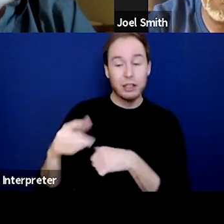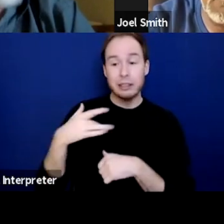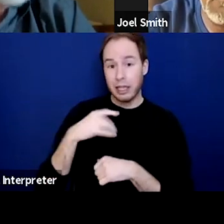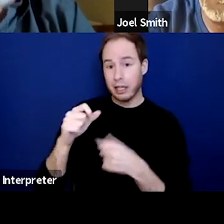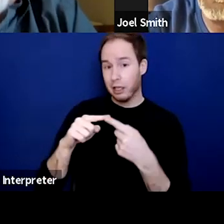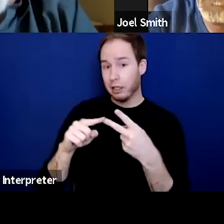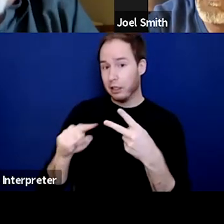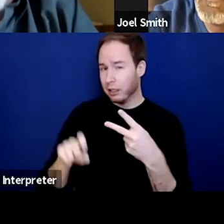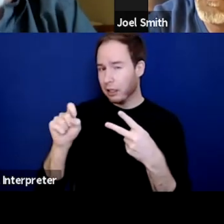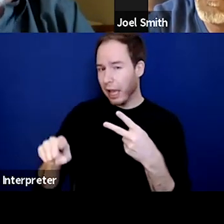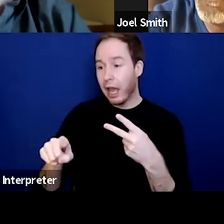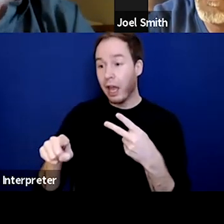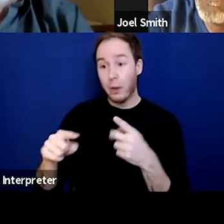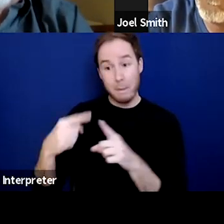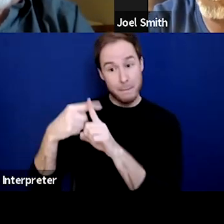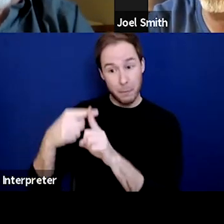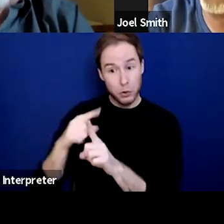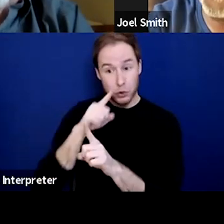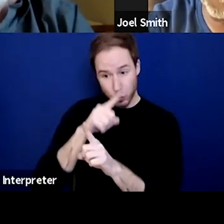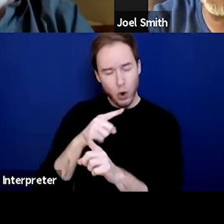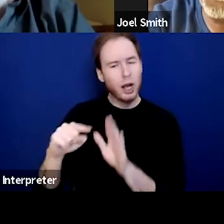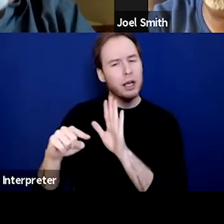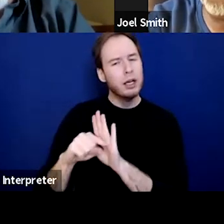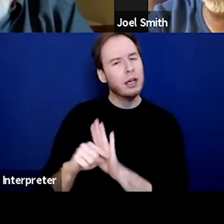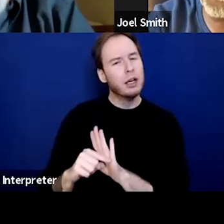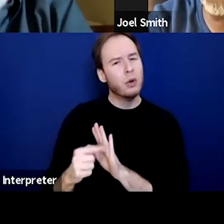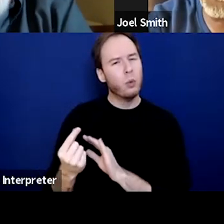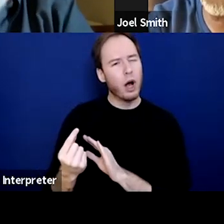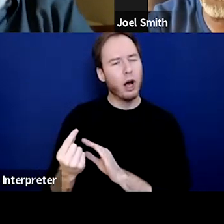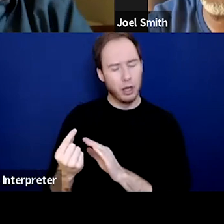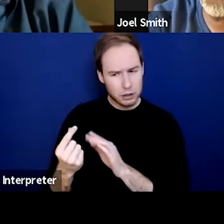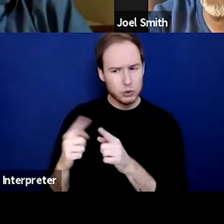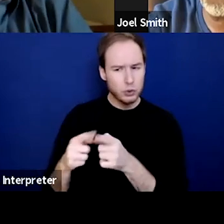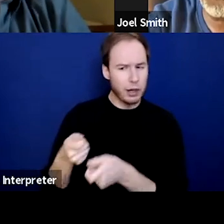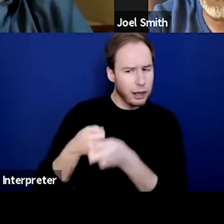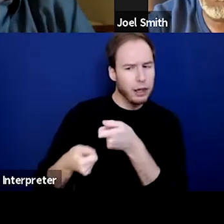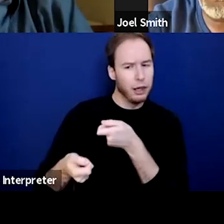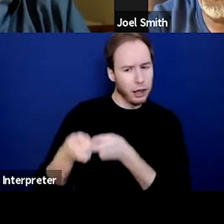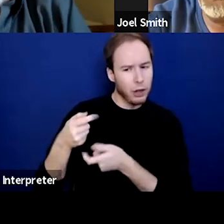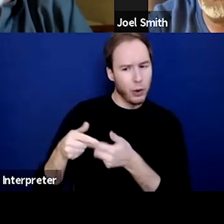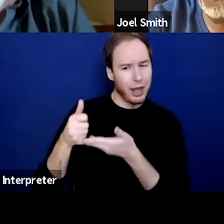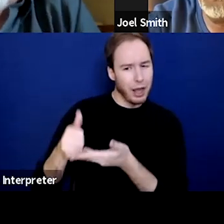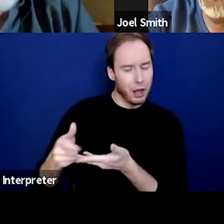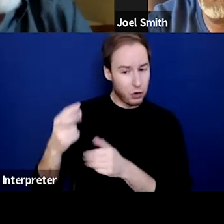and what are the downsides? And as a way of trying to tease out the fact that there are some good things,